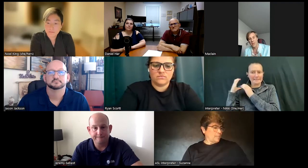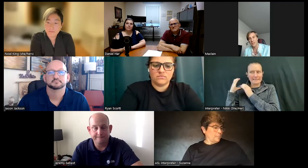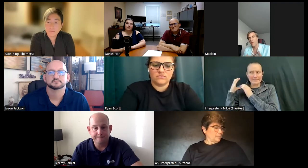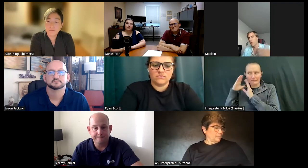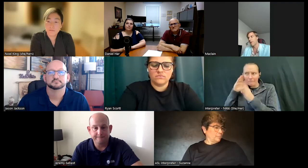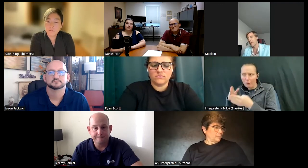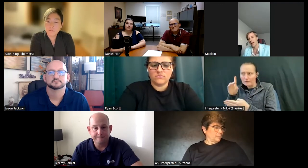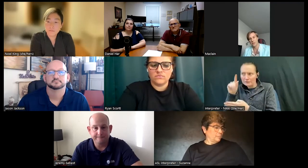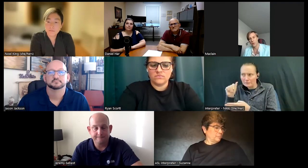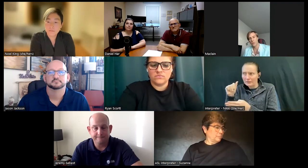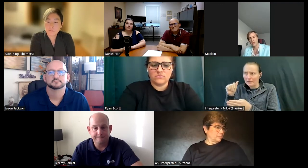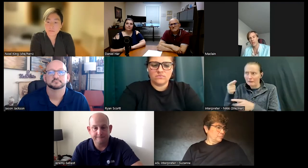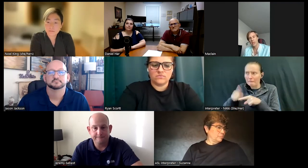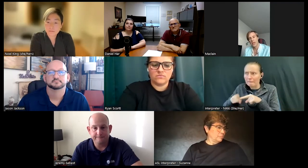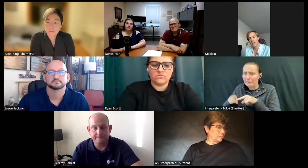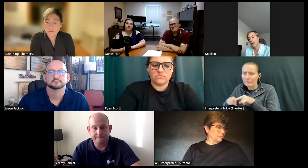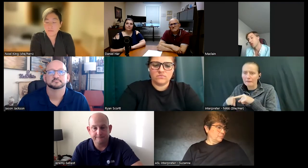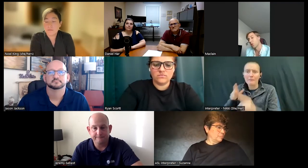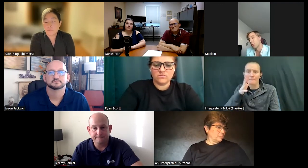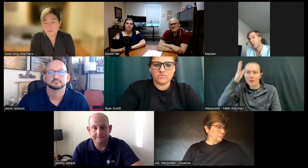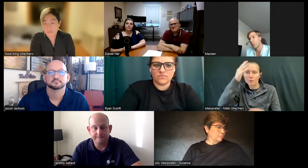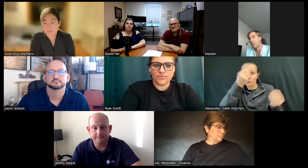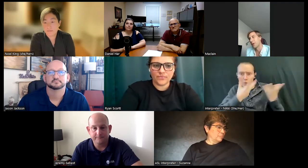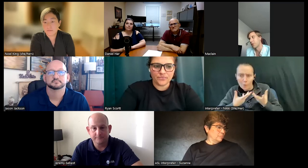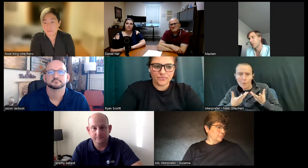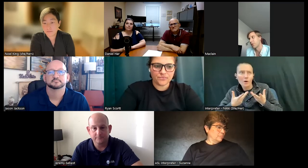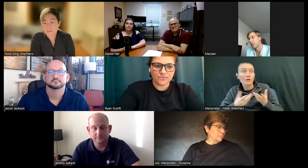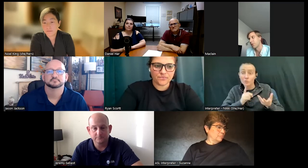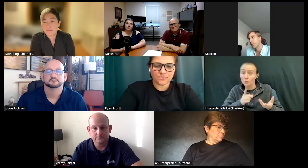thought of myself what my parents told me and it's very true what people